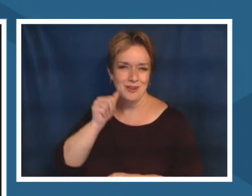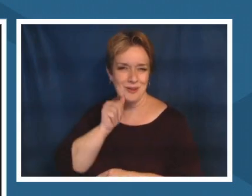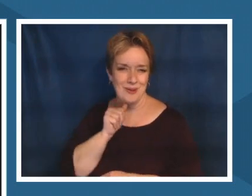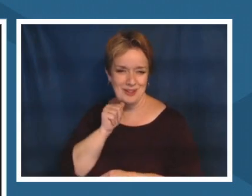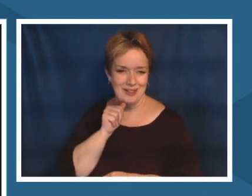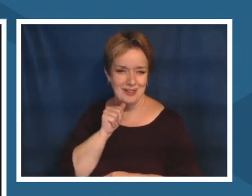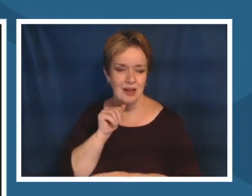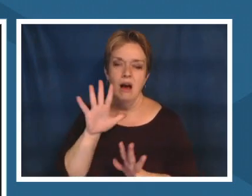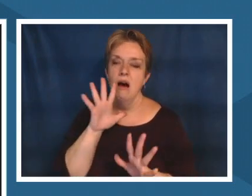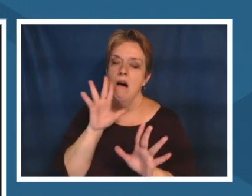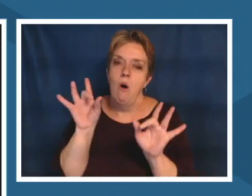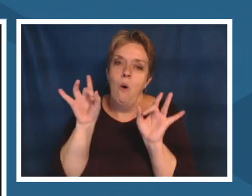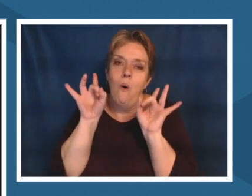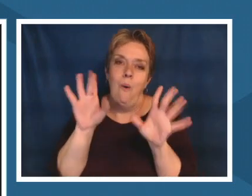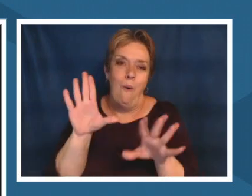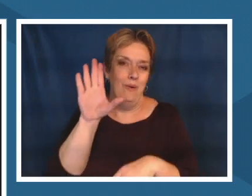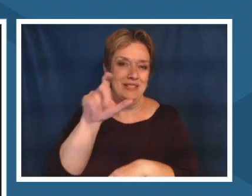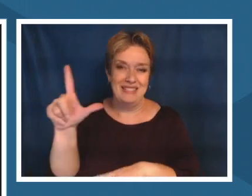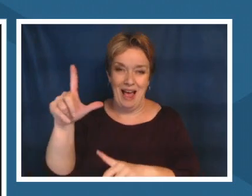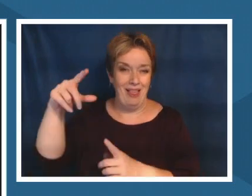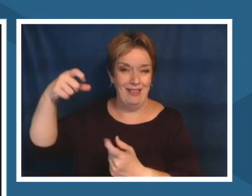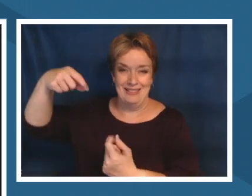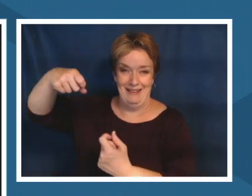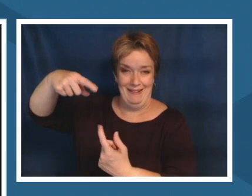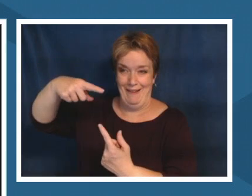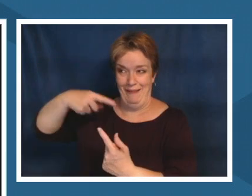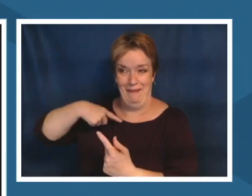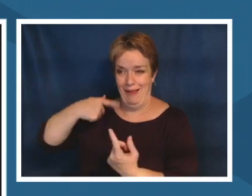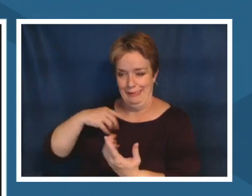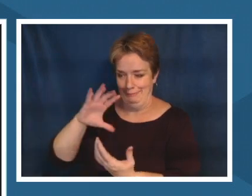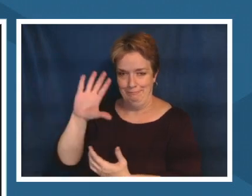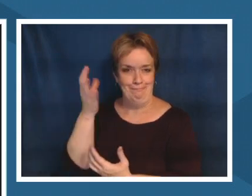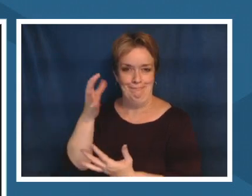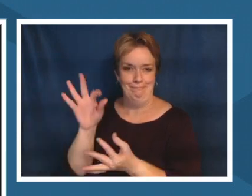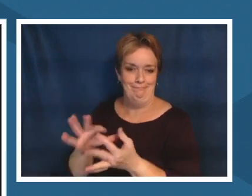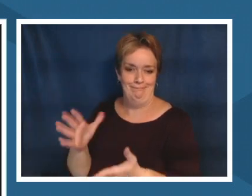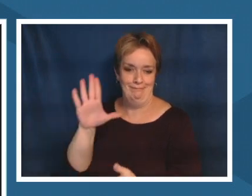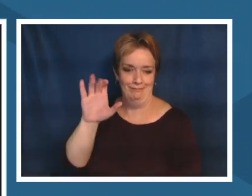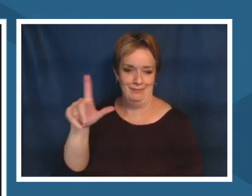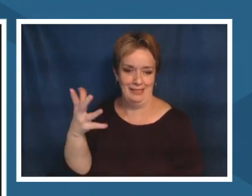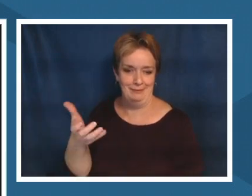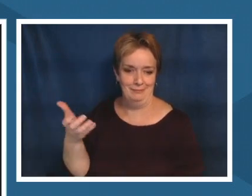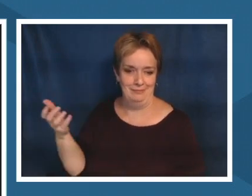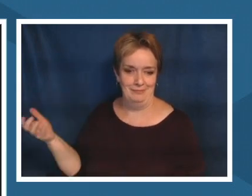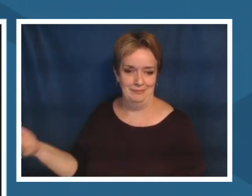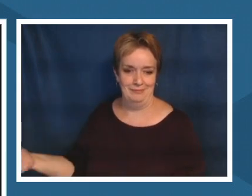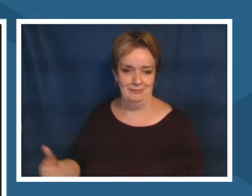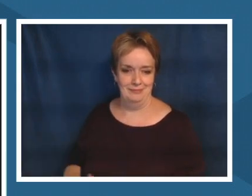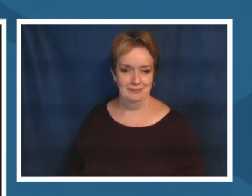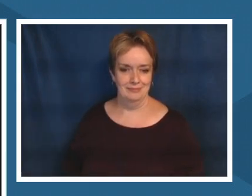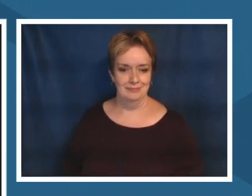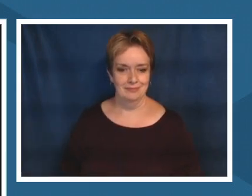can't use my cell phone which is a good thing you know my parents